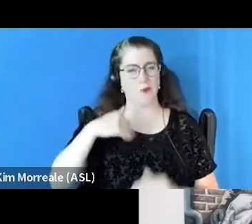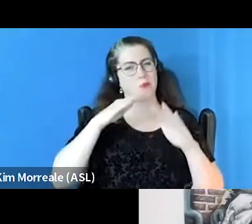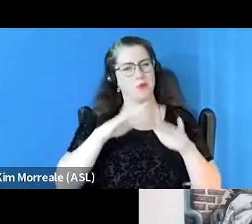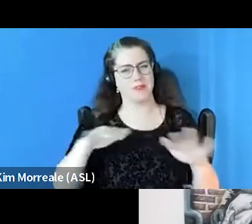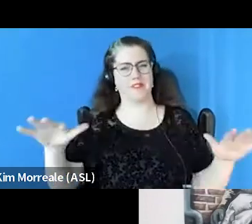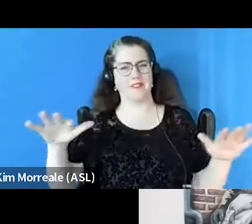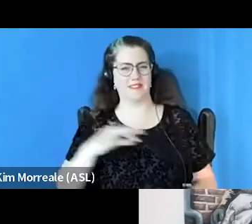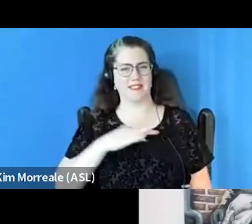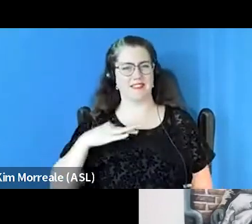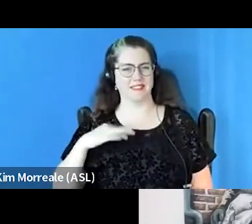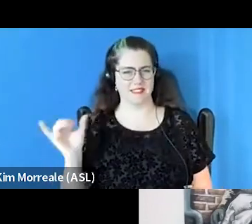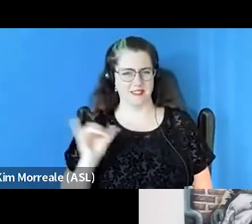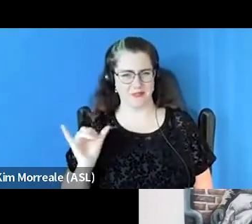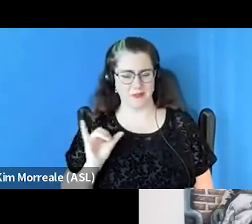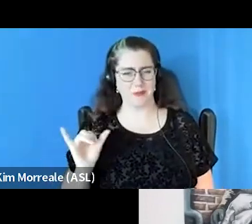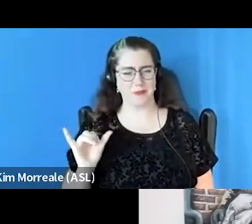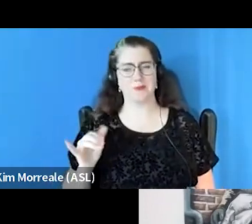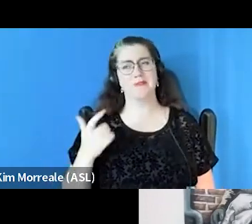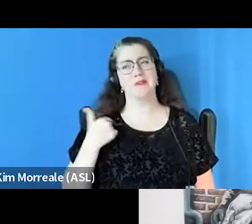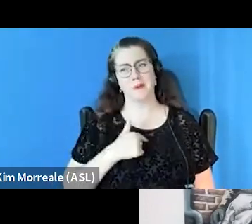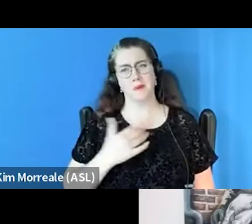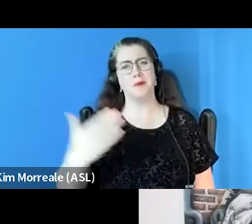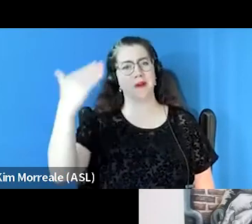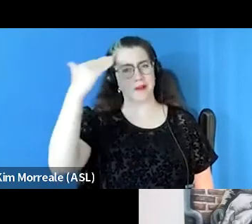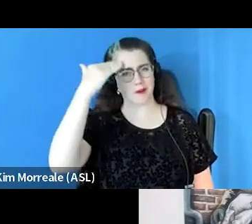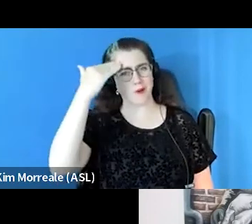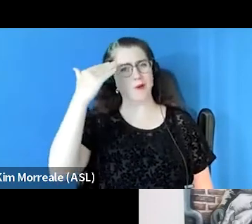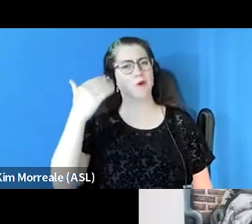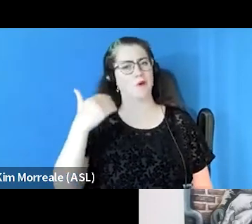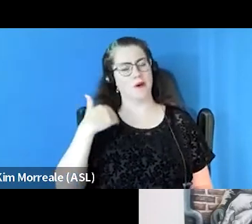We know that there is an overrepresentation